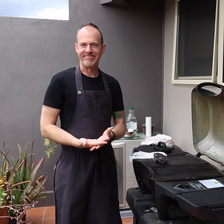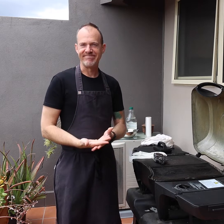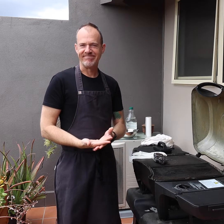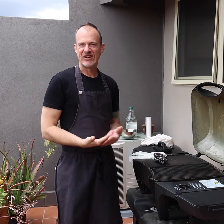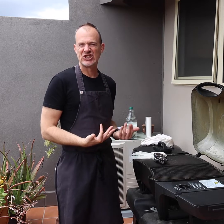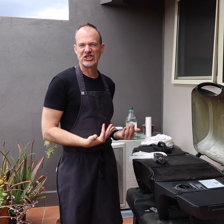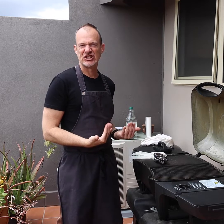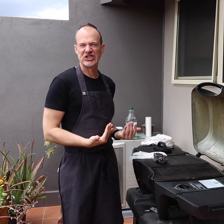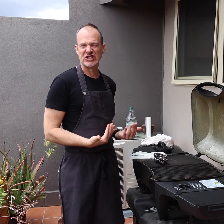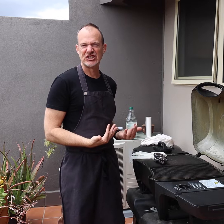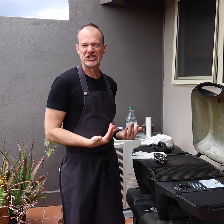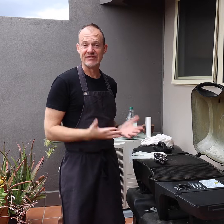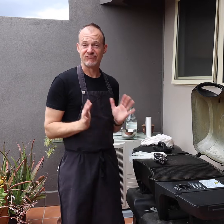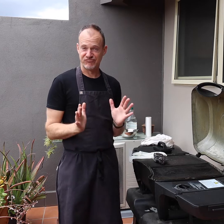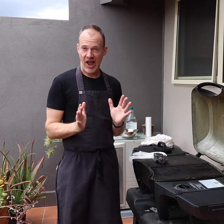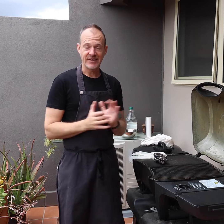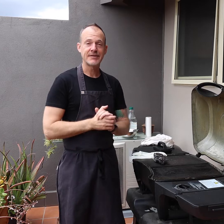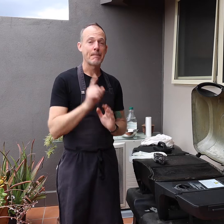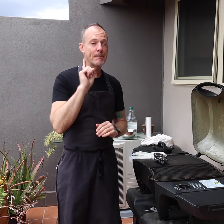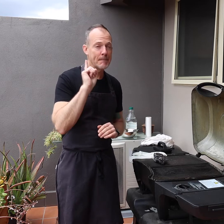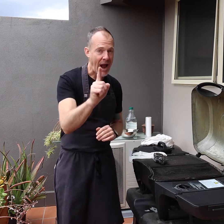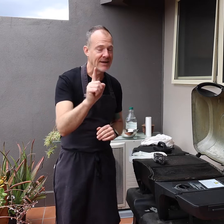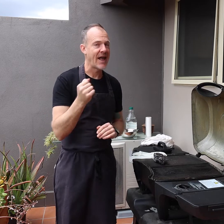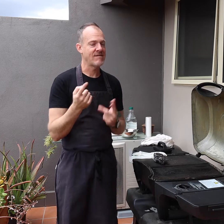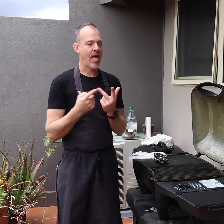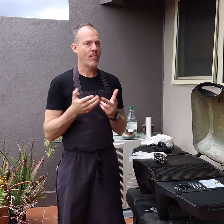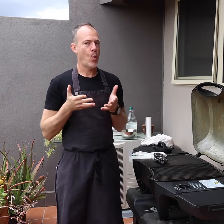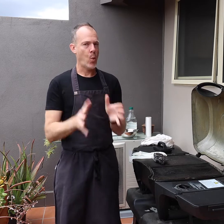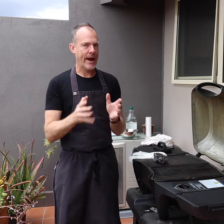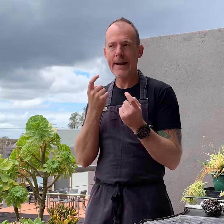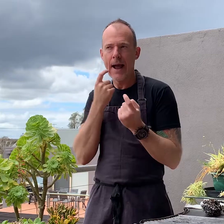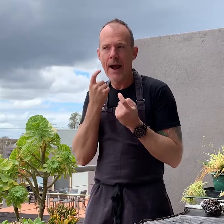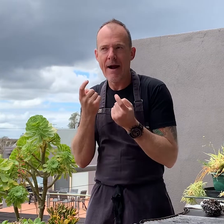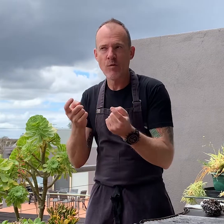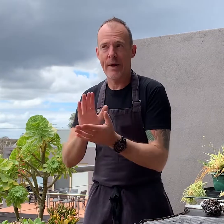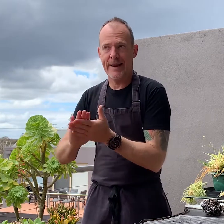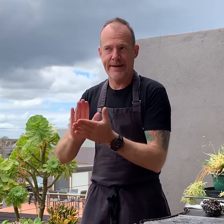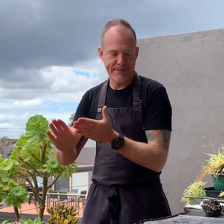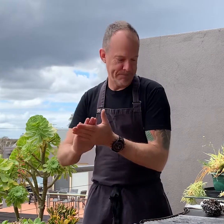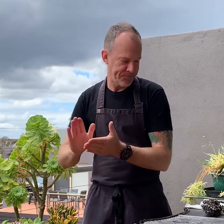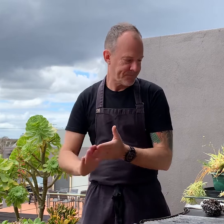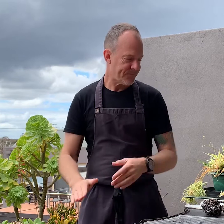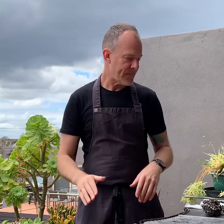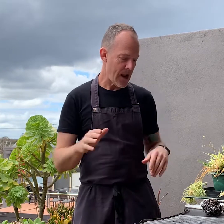There is another way to clean it carefully.